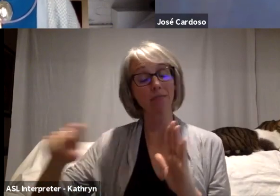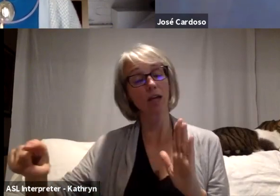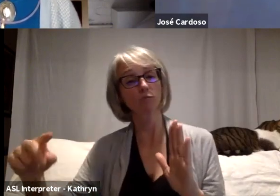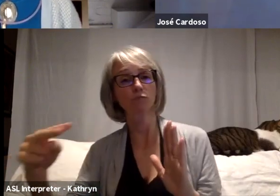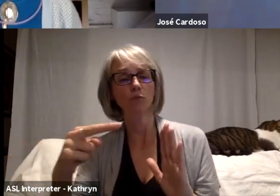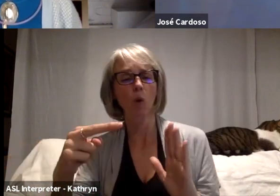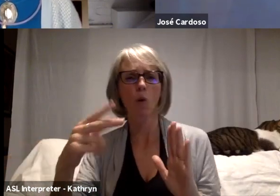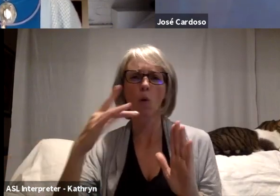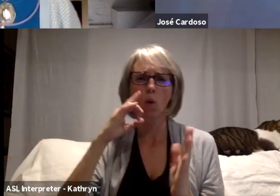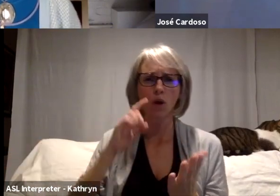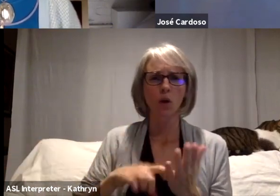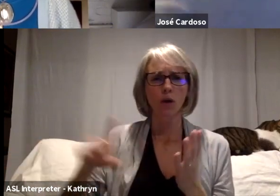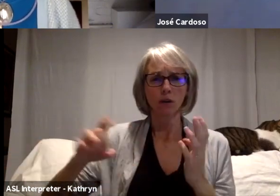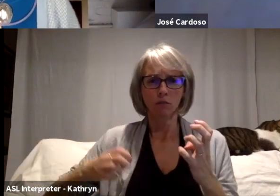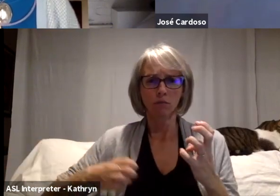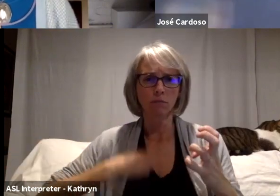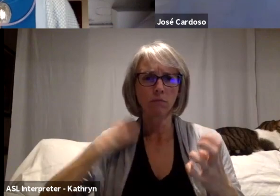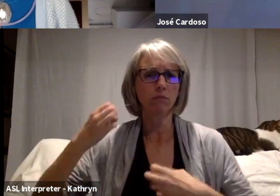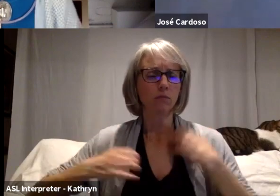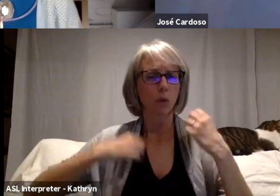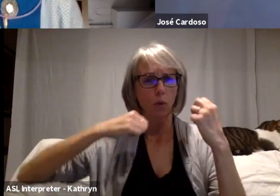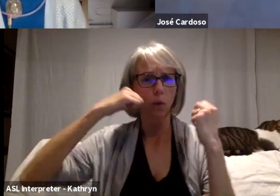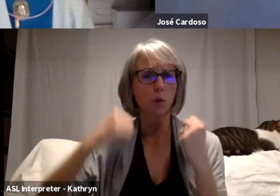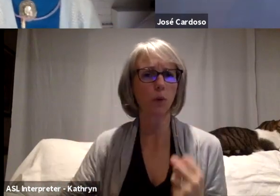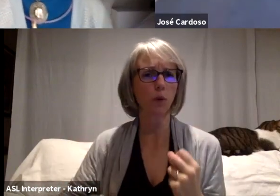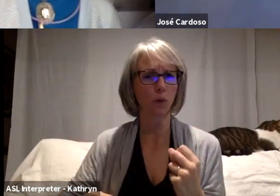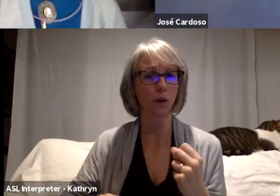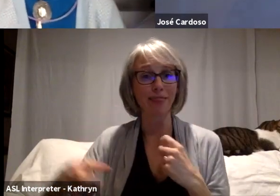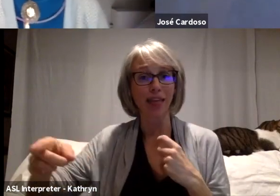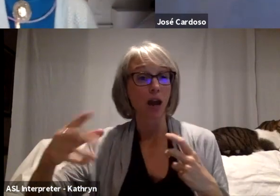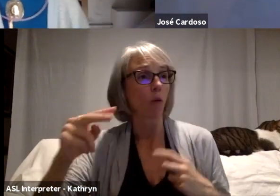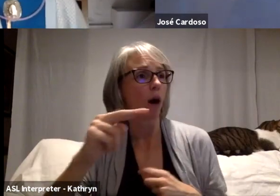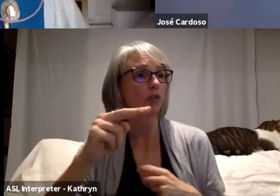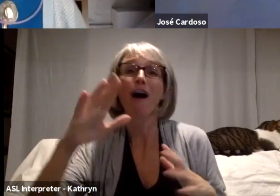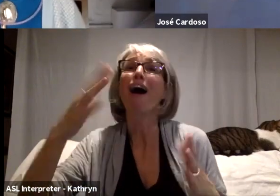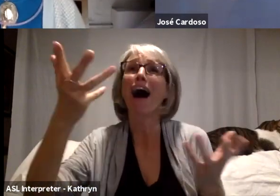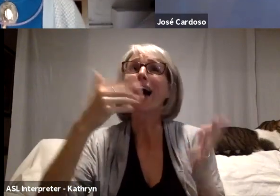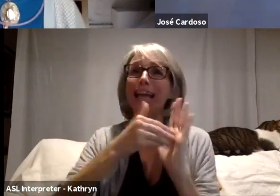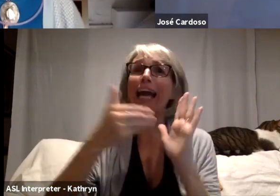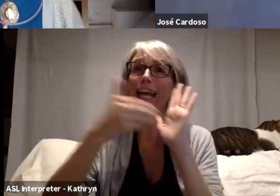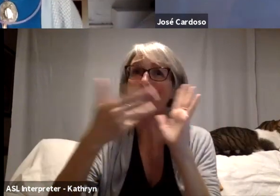When we finish, they say "Again." We watch it twice. It was beautiful. And Perdro didn't arrive.